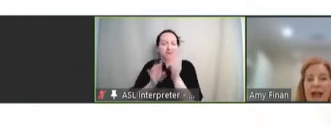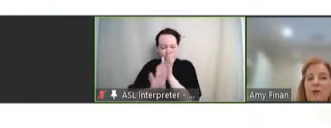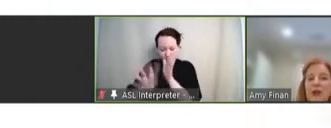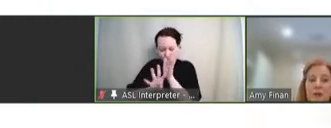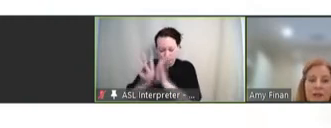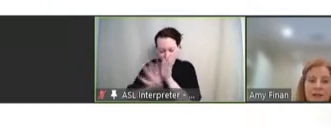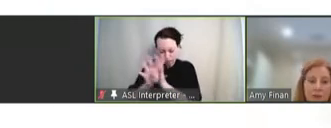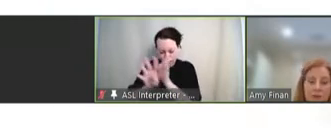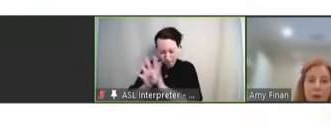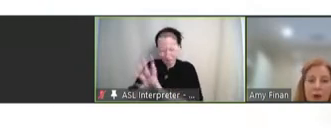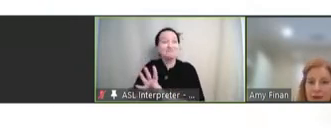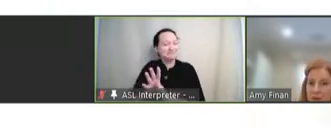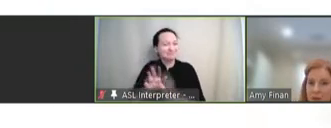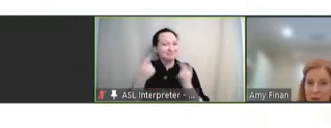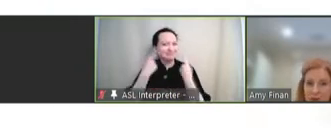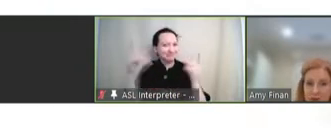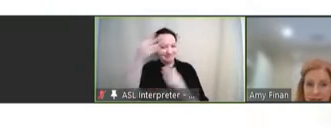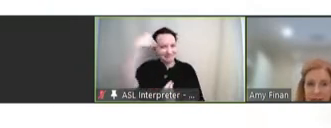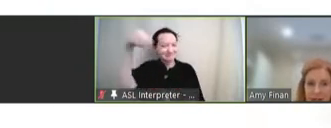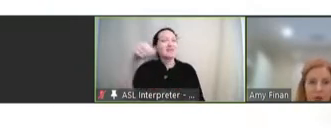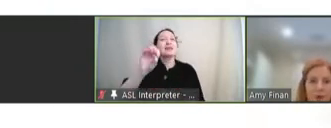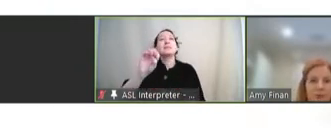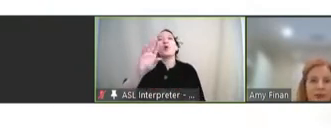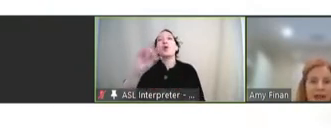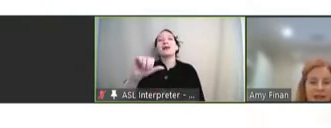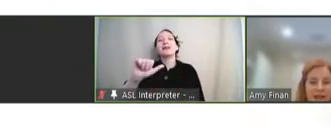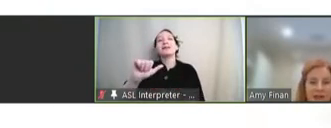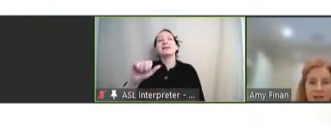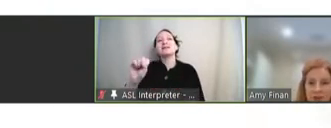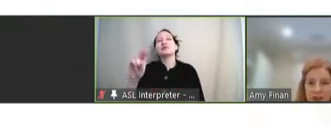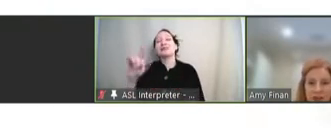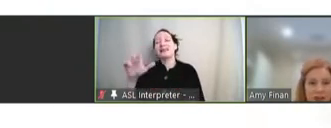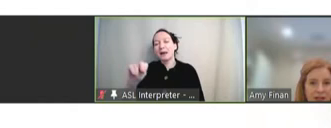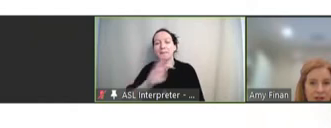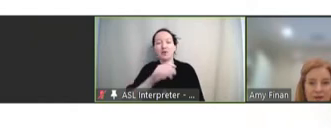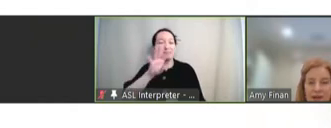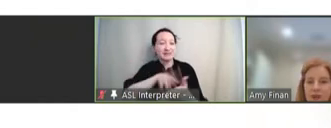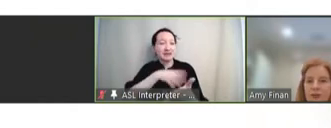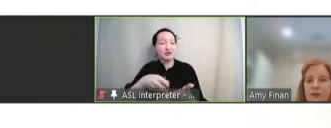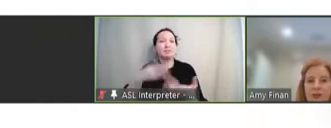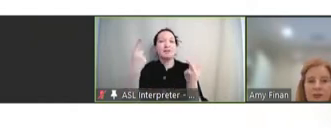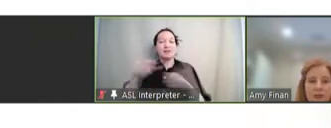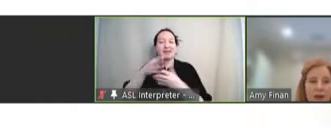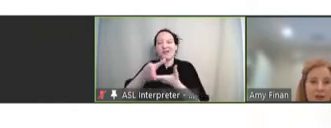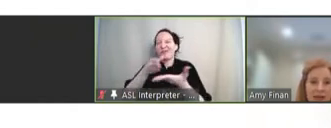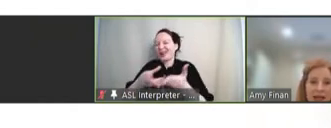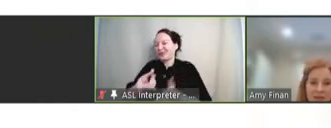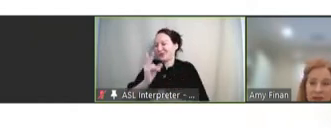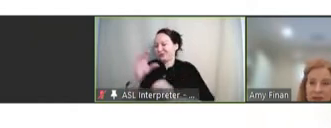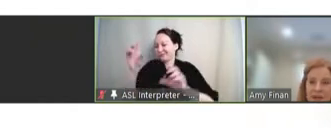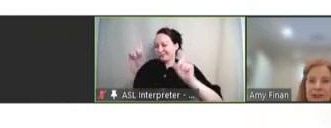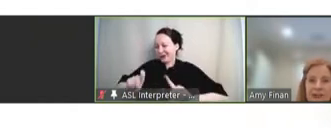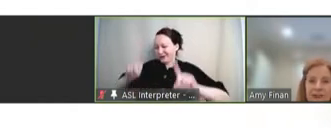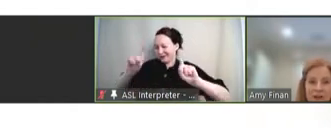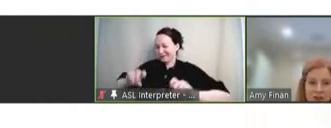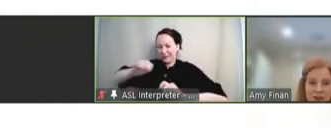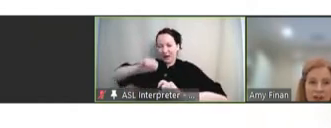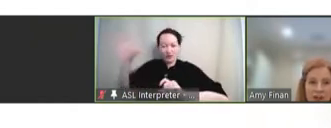And we are pleased to report that our Ebola Sudan and Marburg vaccines are scheduled to enter Phase 2 clinical trials in Africa later this year.